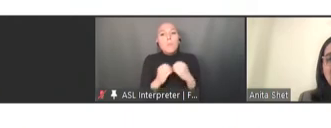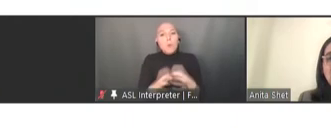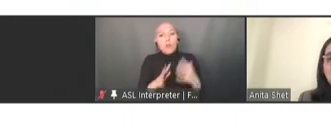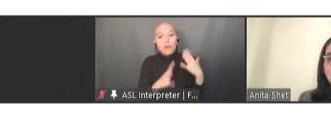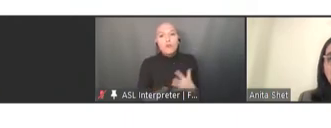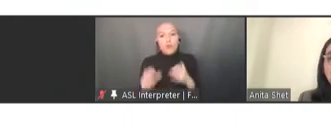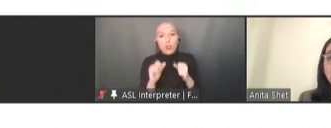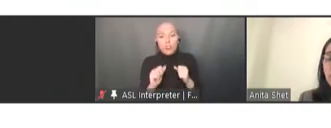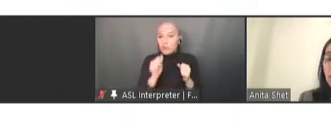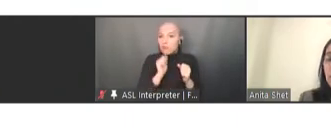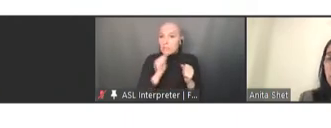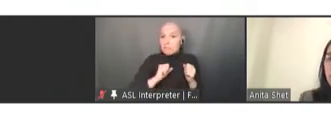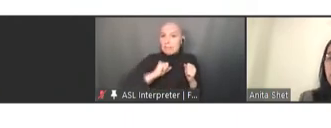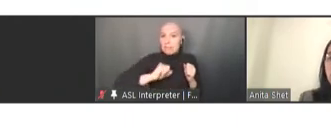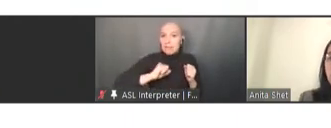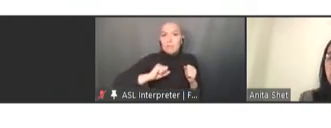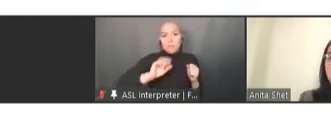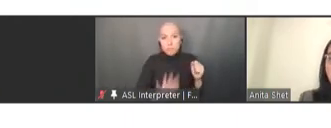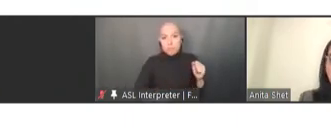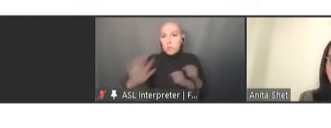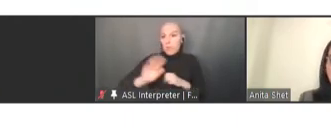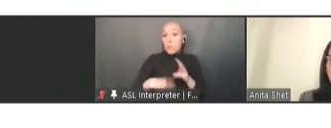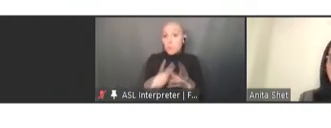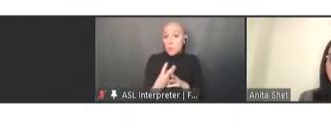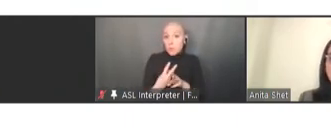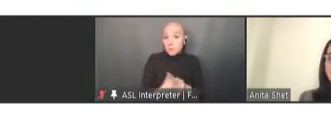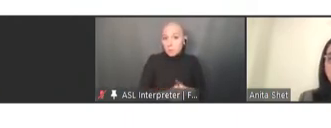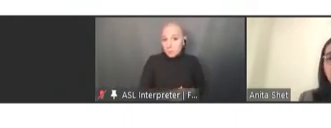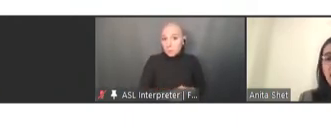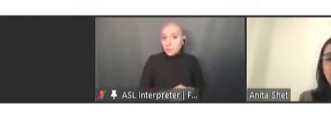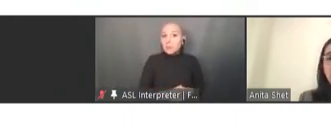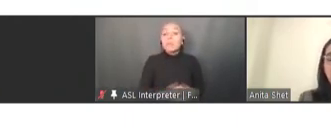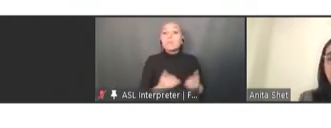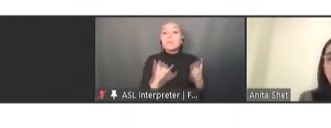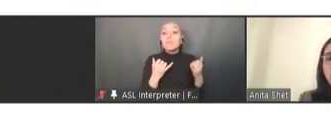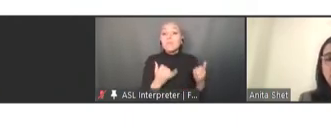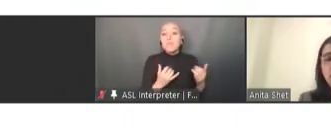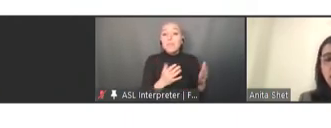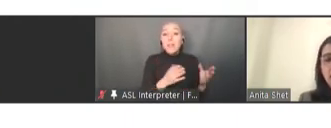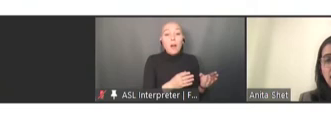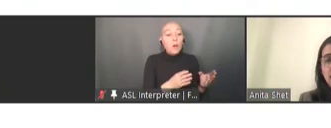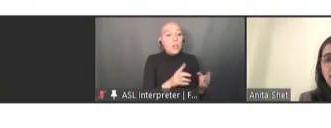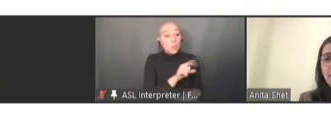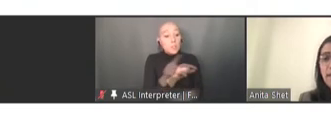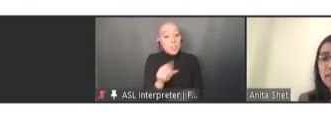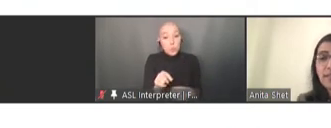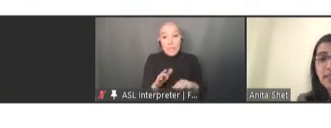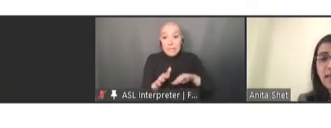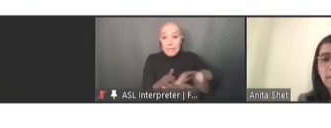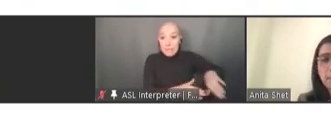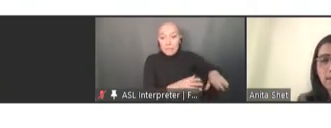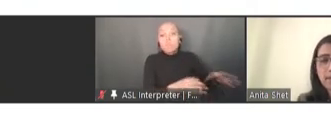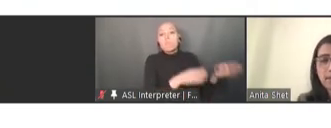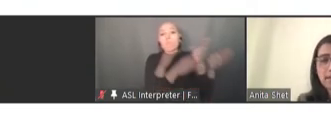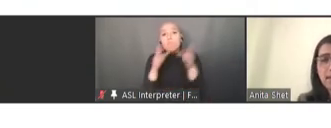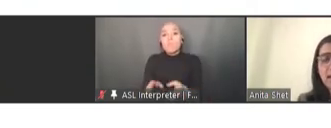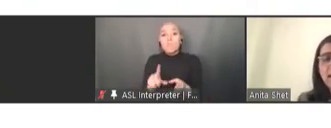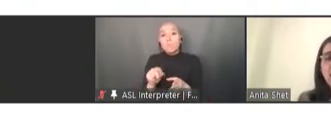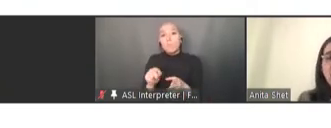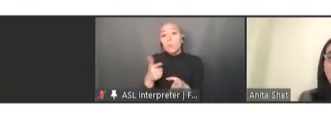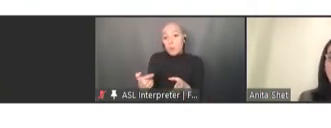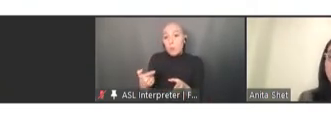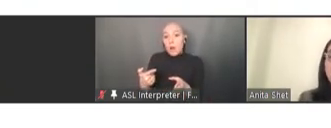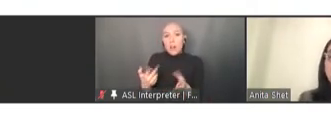So, moving on to 2021, here's another aspect that I wanted to highlight: vaccine campaigns. This is